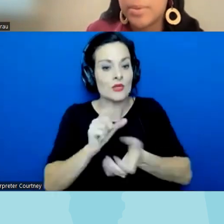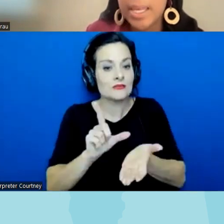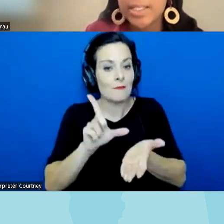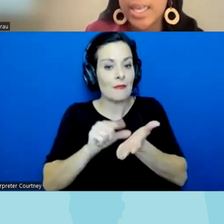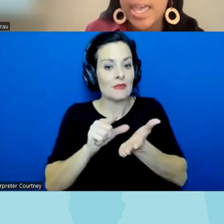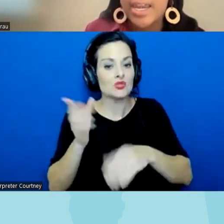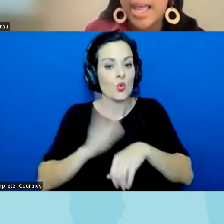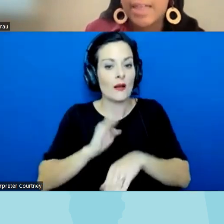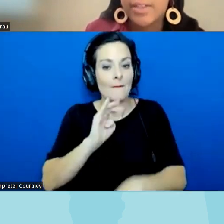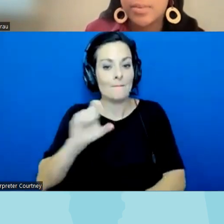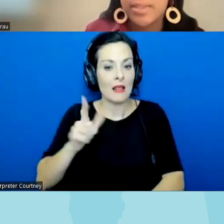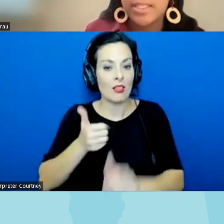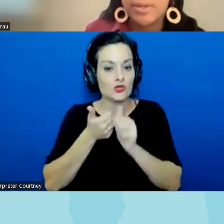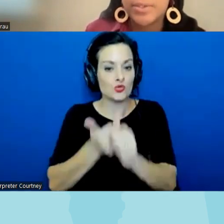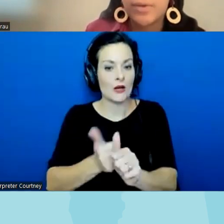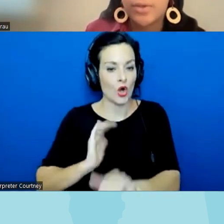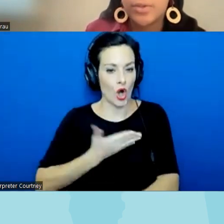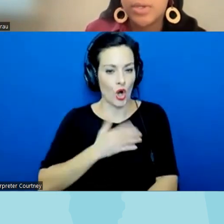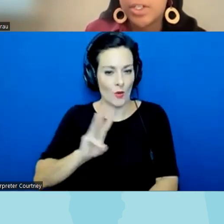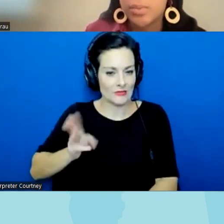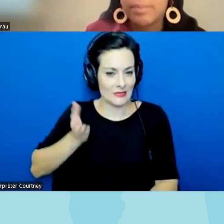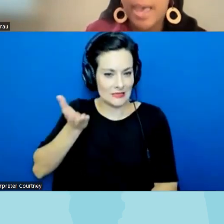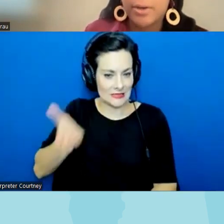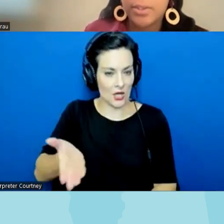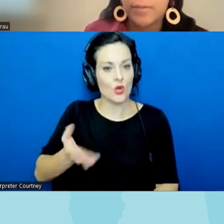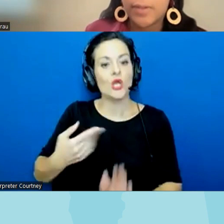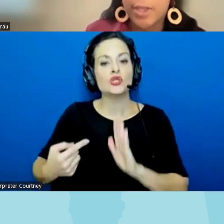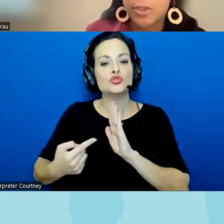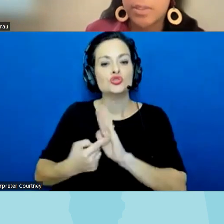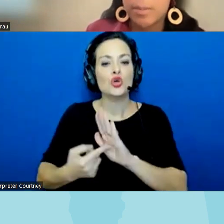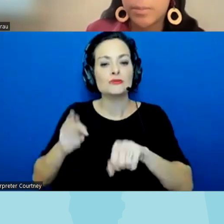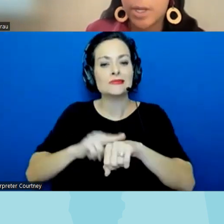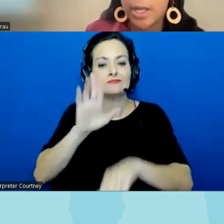website and it highlights the ways these bills fall into Nationwide patterns of classroom uh